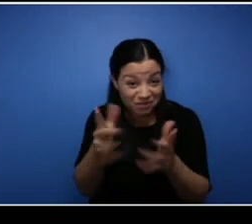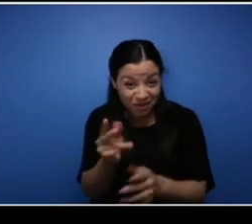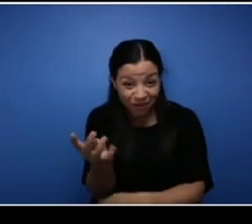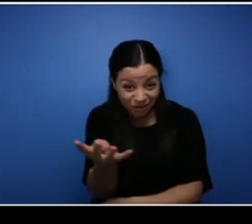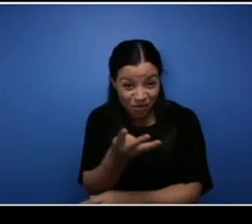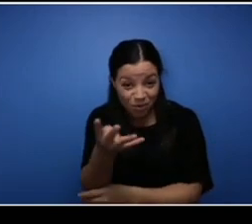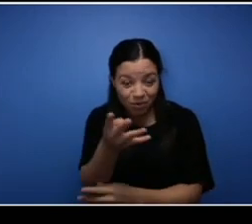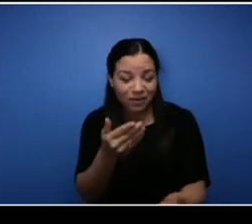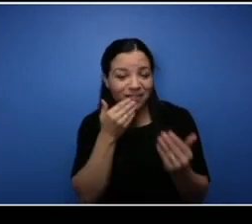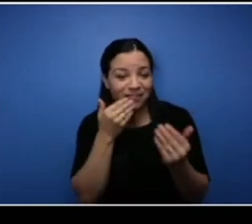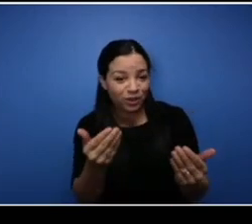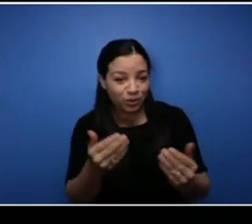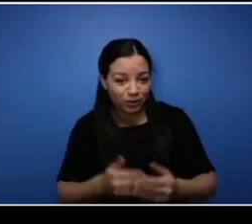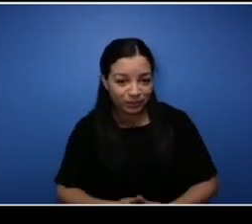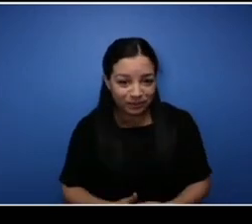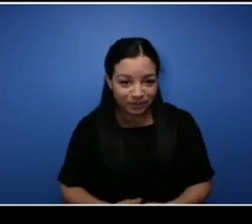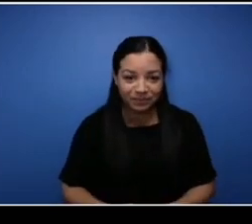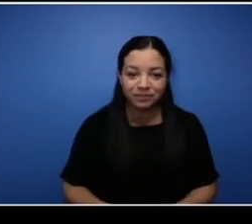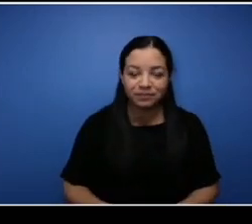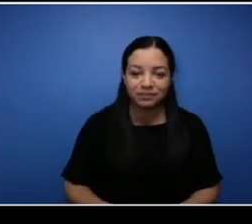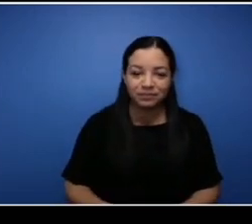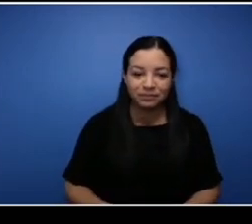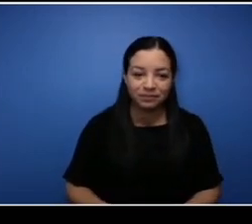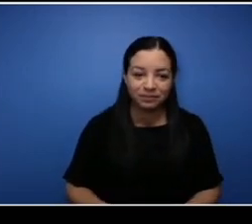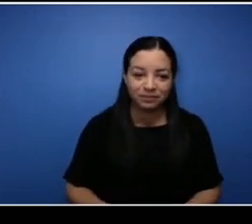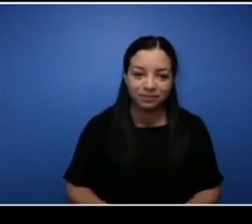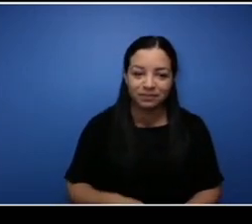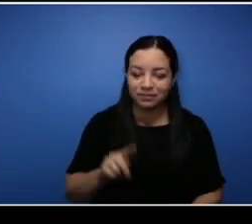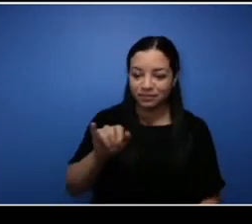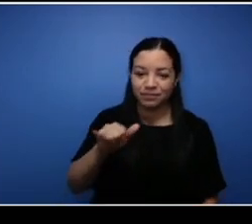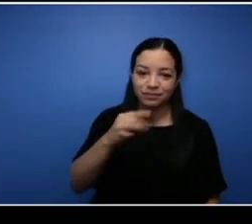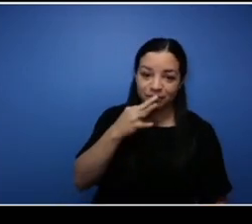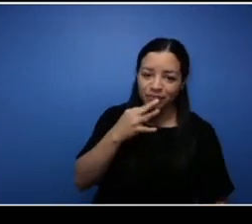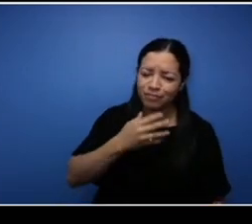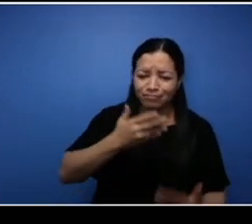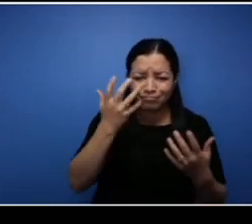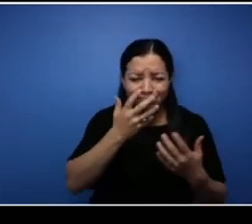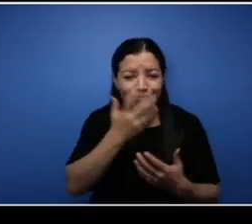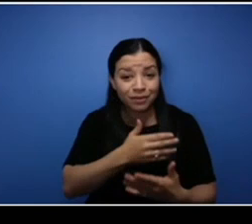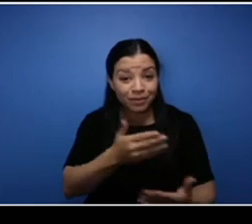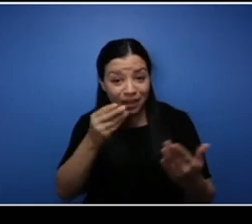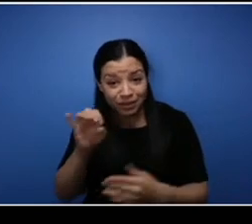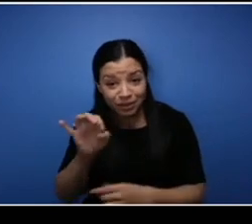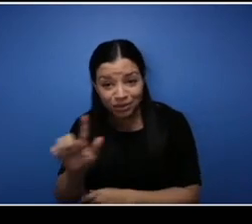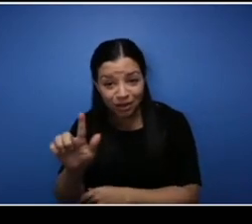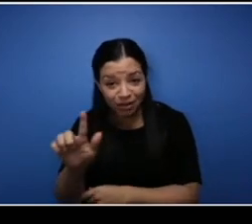thank you. Wow thank you so much Jill, it means so much and I know the College is very